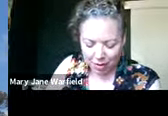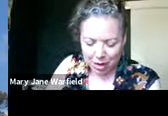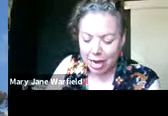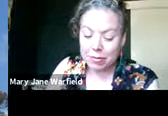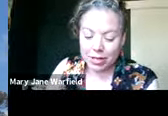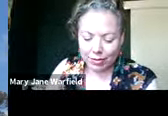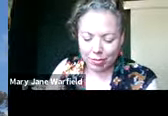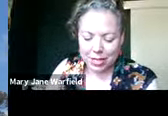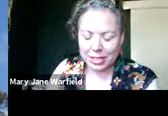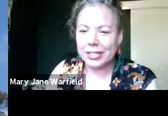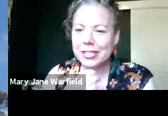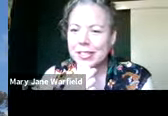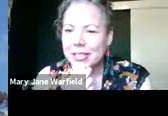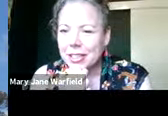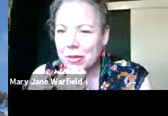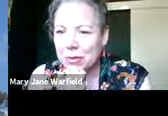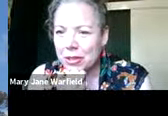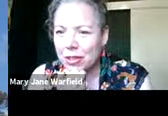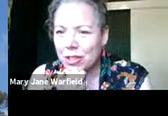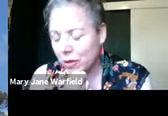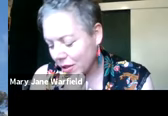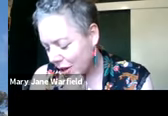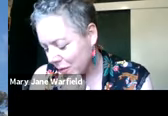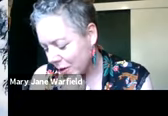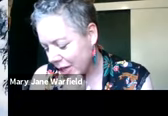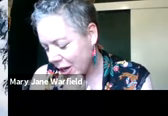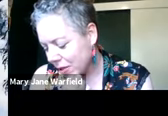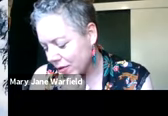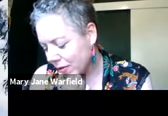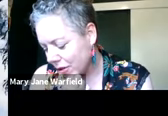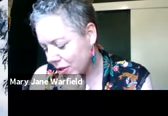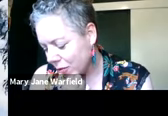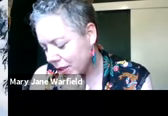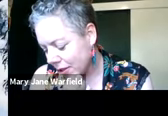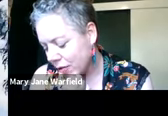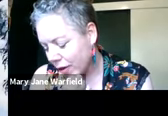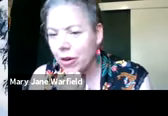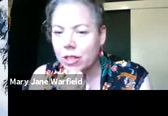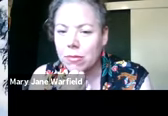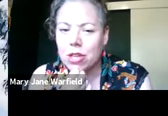we're about eight minutes from ending. So just want to recap. You